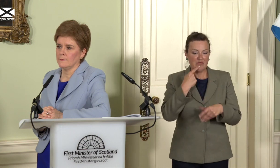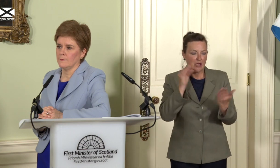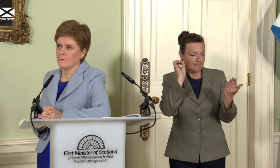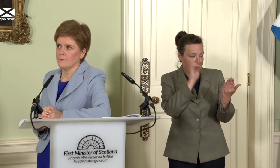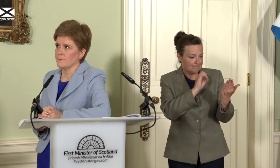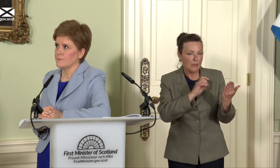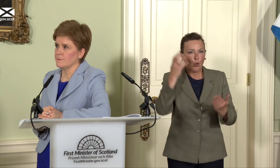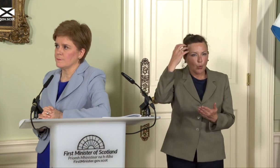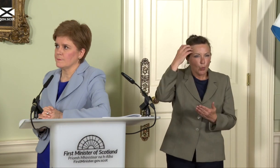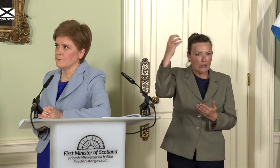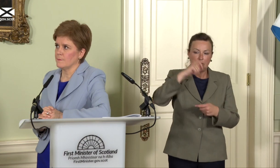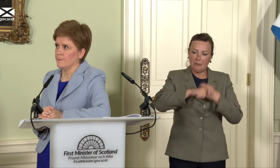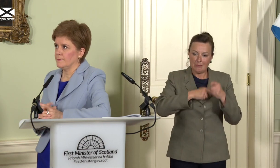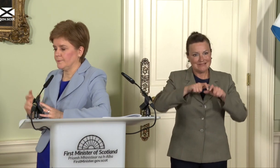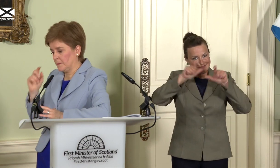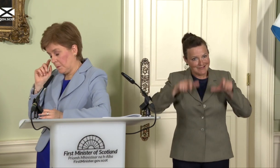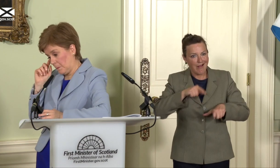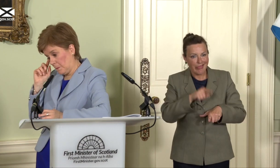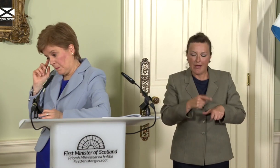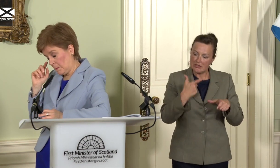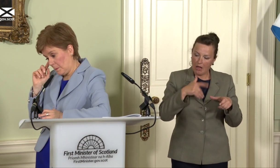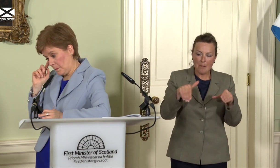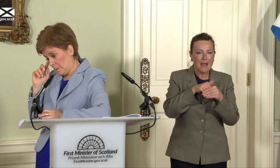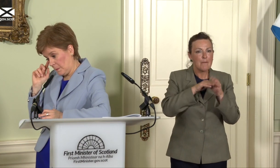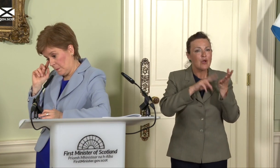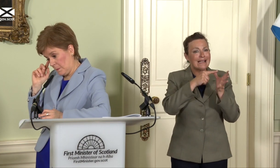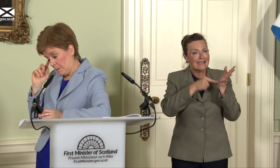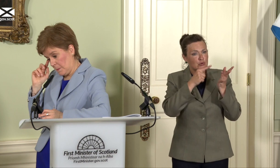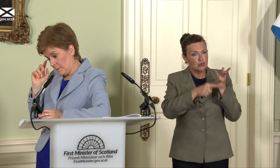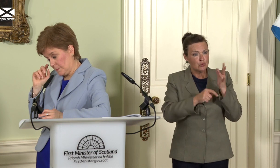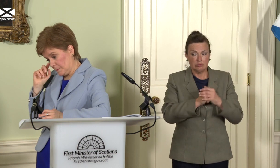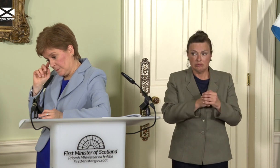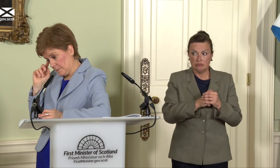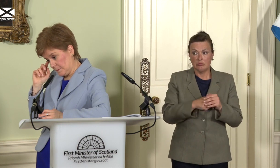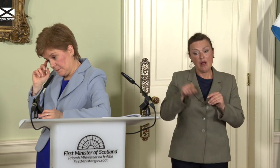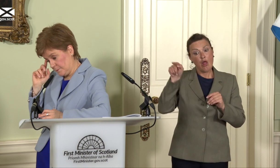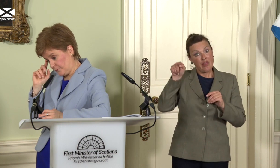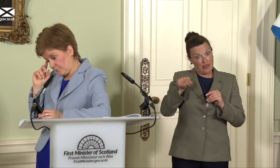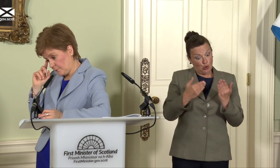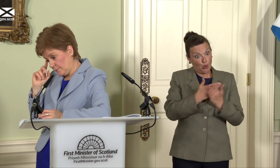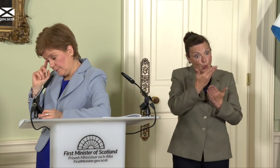being head of state, being in Nato – will these papers set out your position as well as the SNP’s